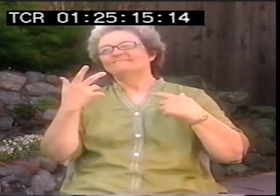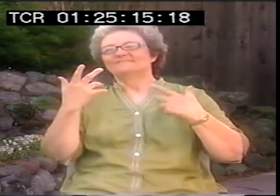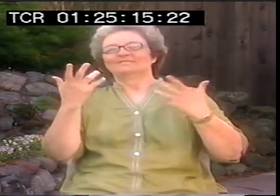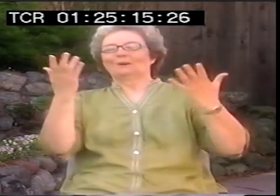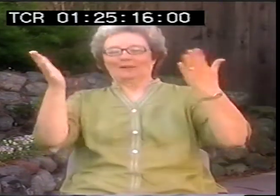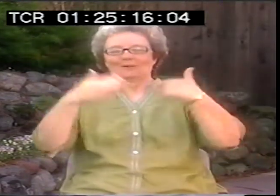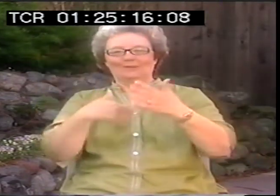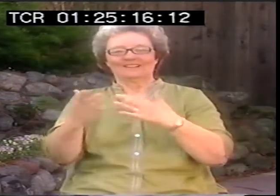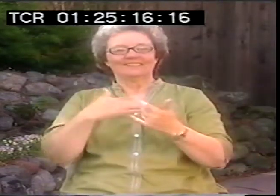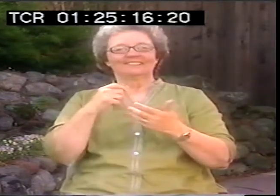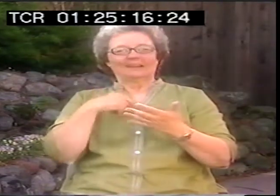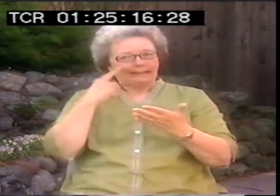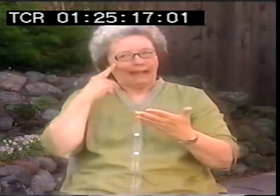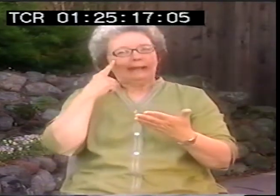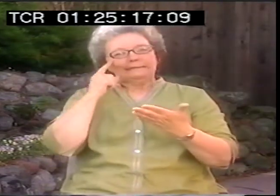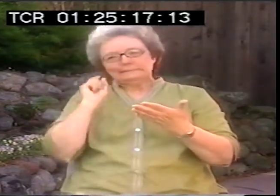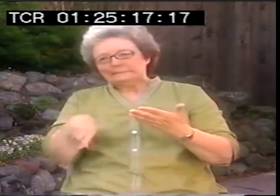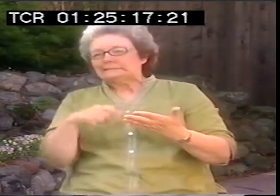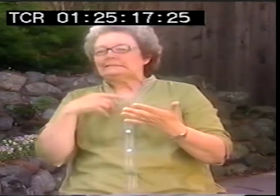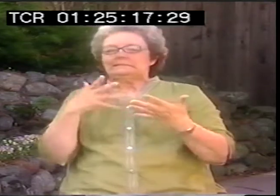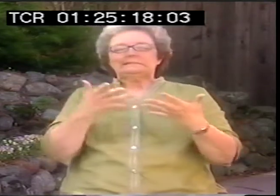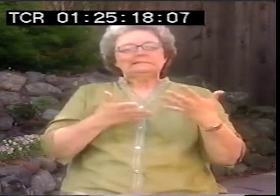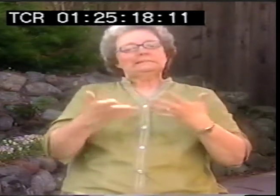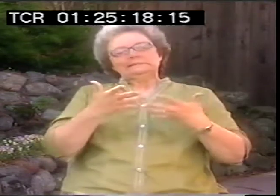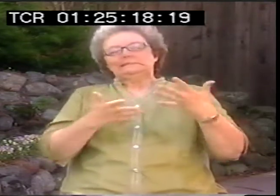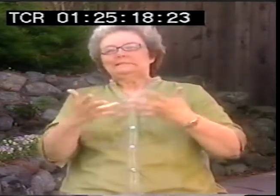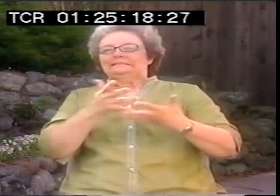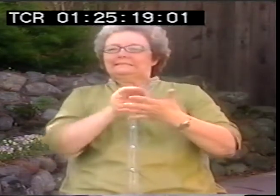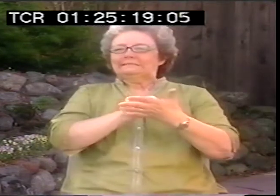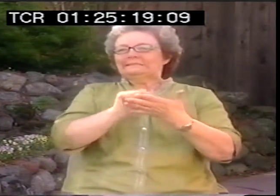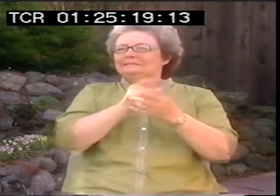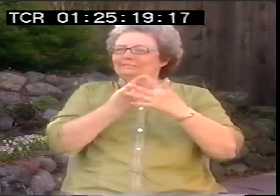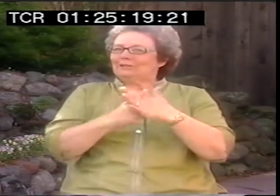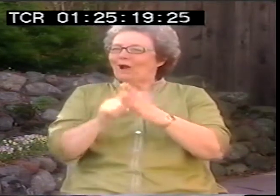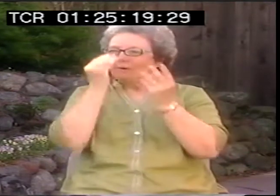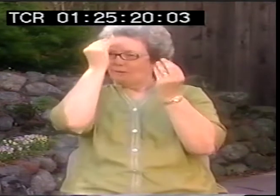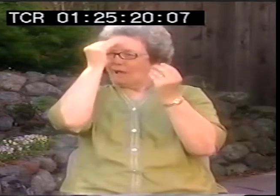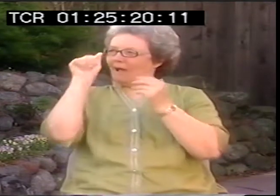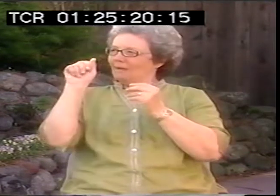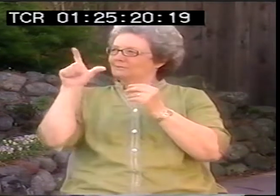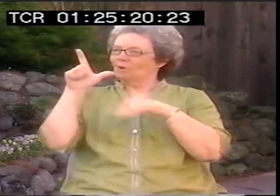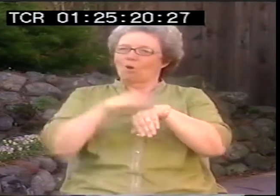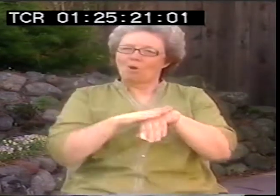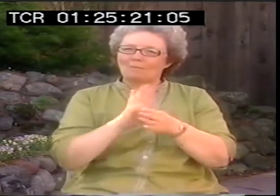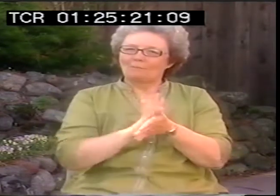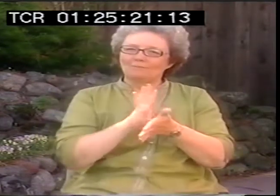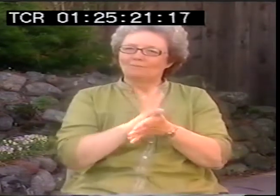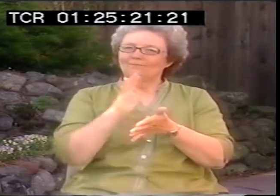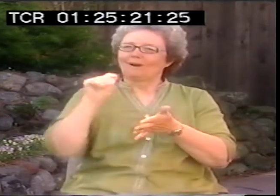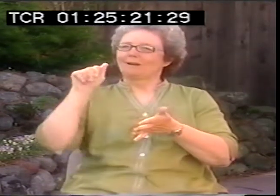and that you could let it go. Course, some poetry is just spoken, not on the page. But that's what we thought it had to be.